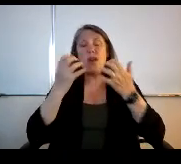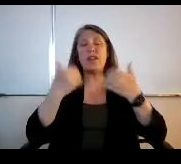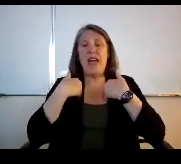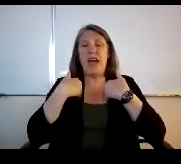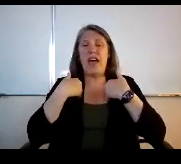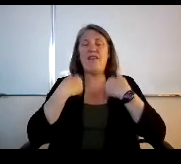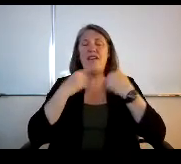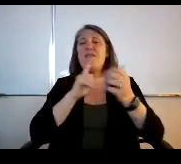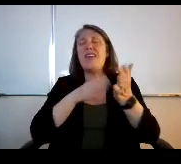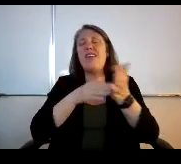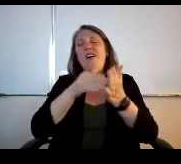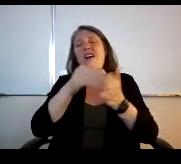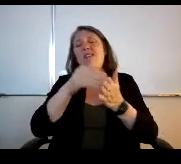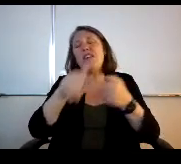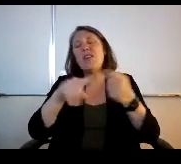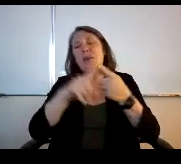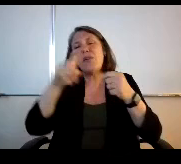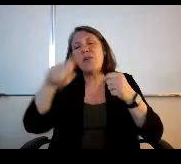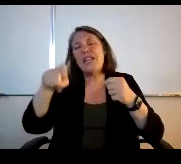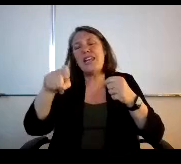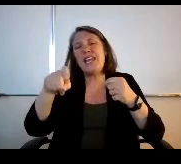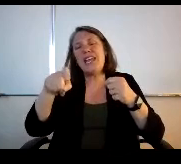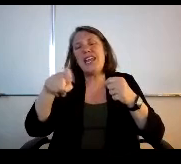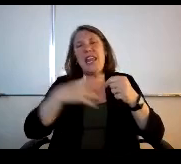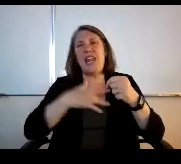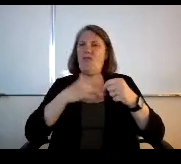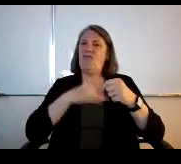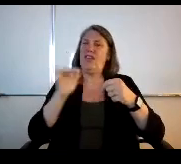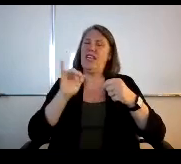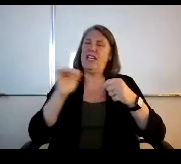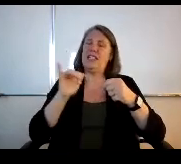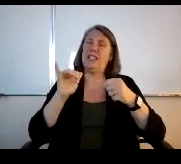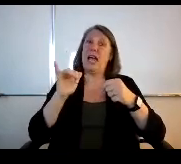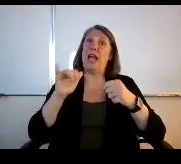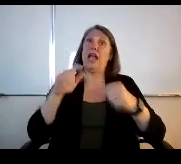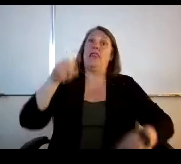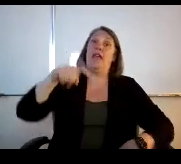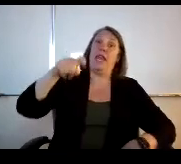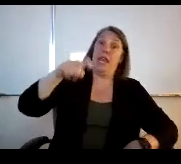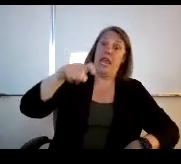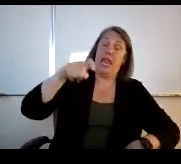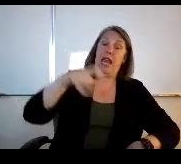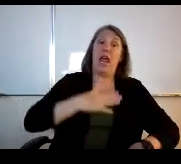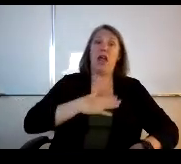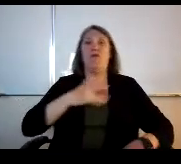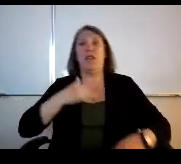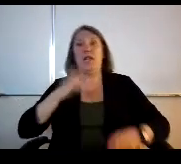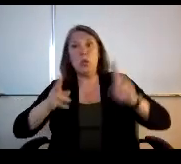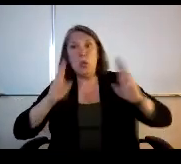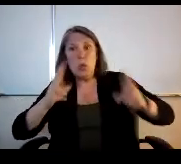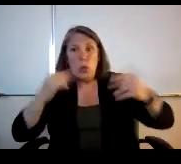sometimes when there's a need, it feels like the biggest need, and it has a sense of urgency. That's very current.